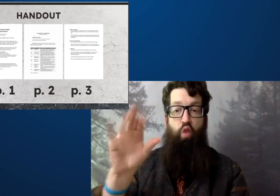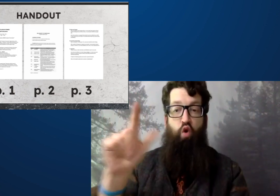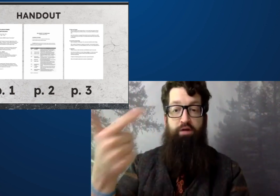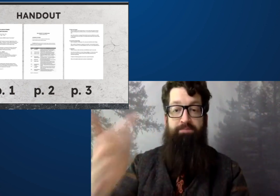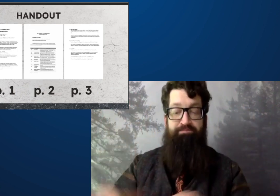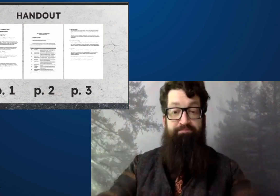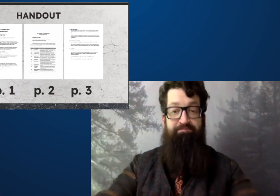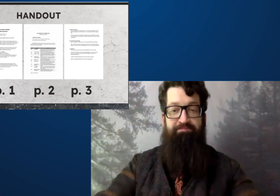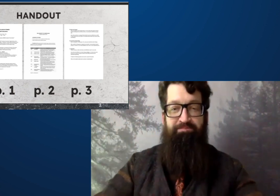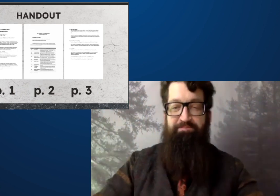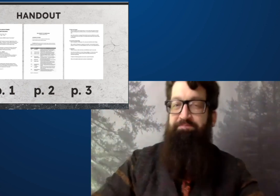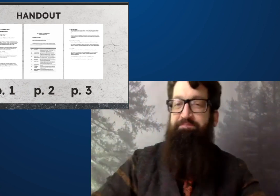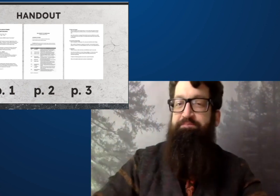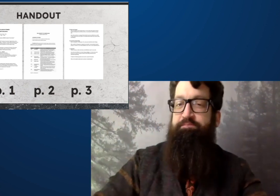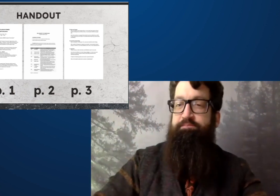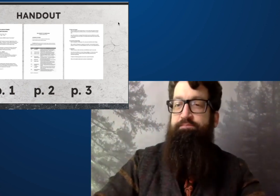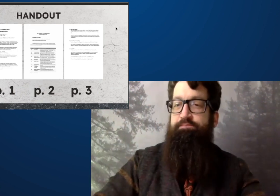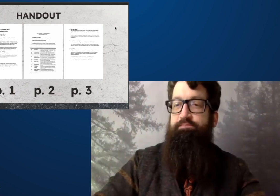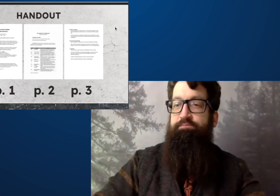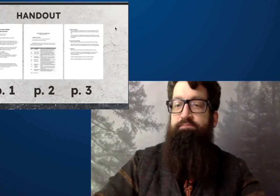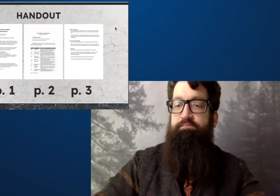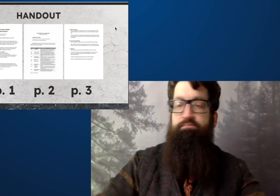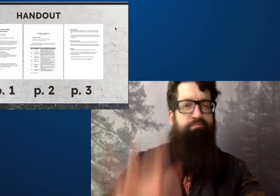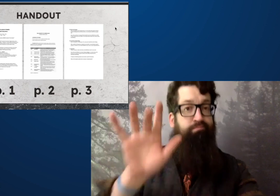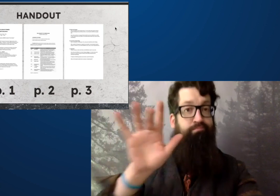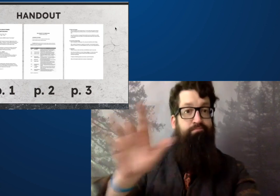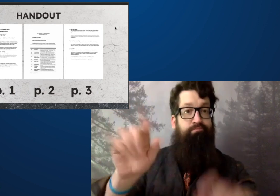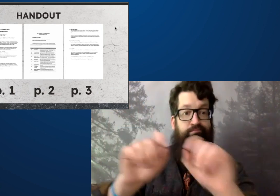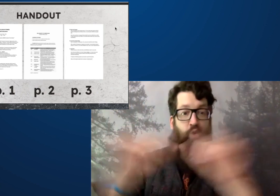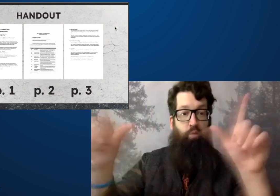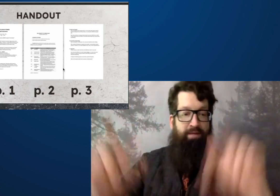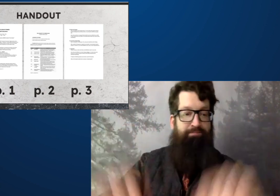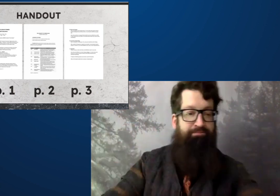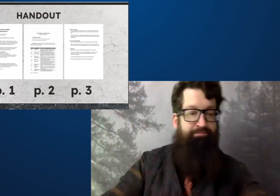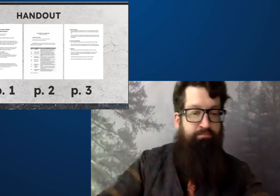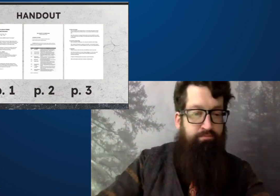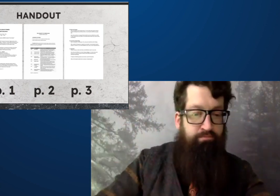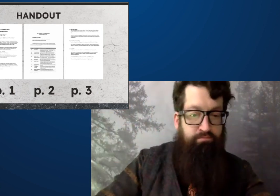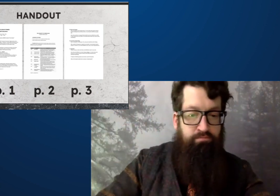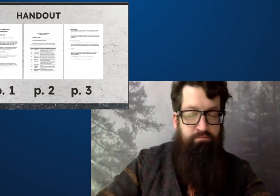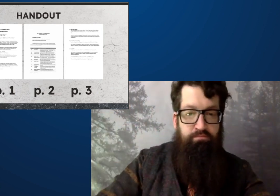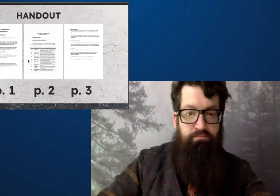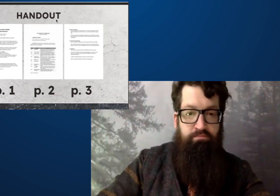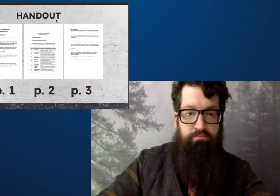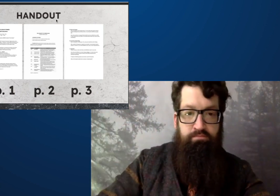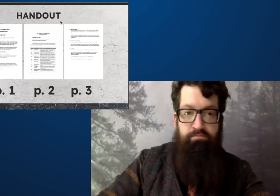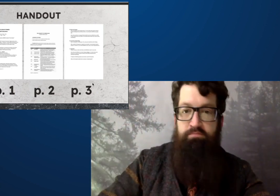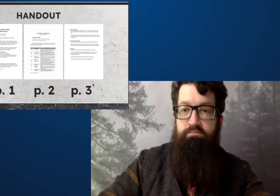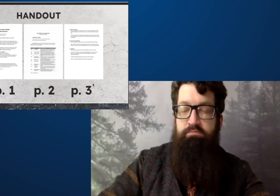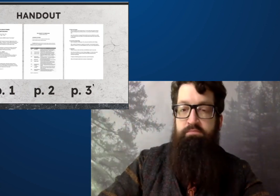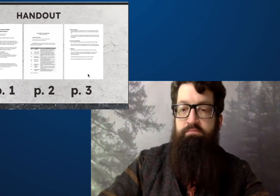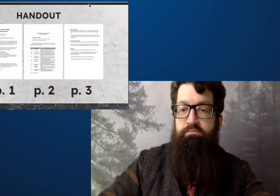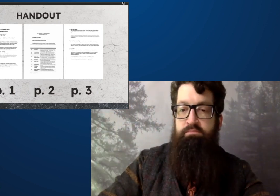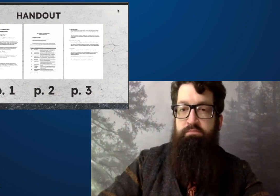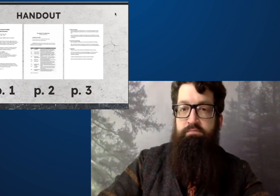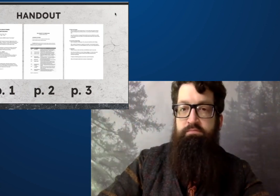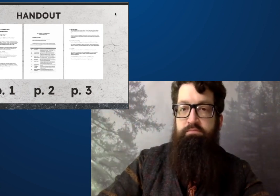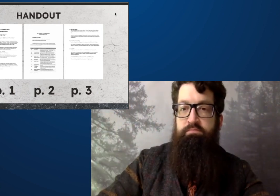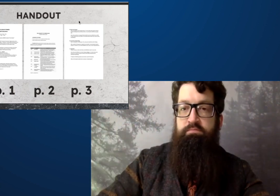You can also access it. You can follow along. I'll open it now.